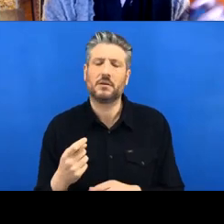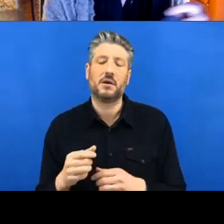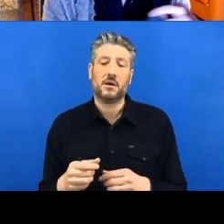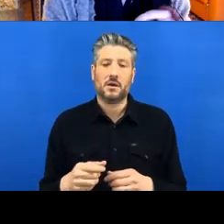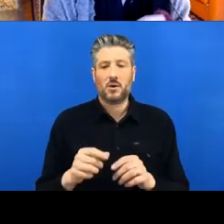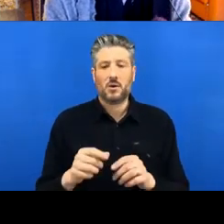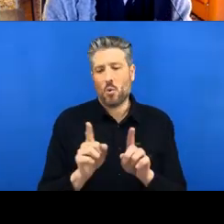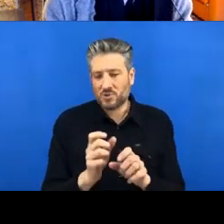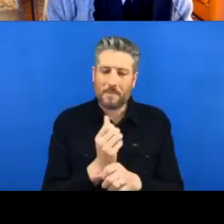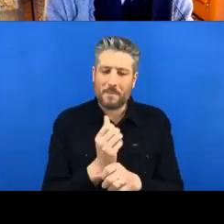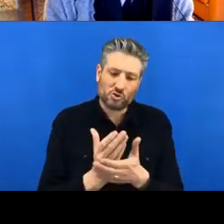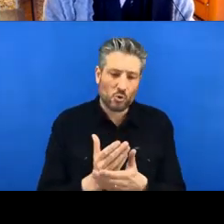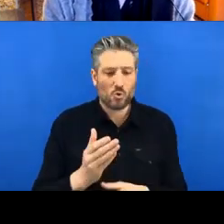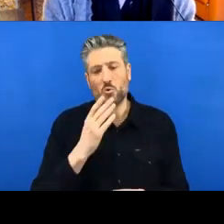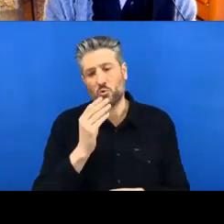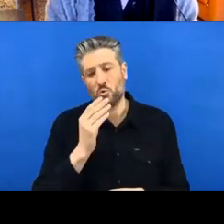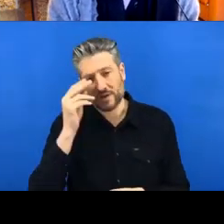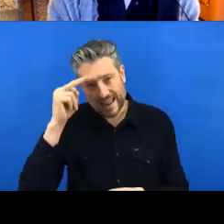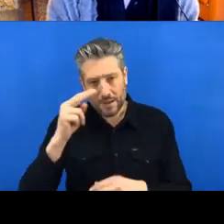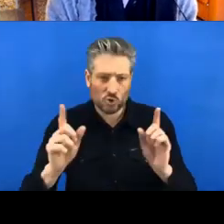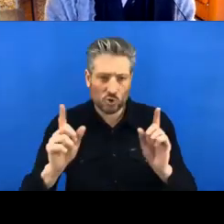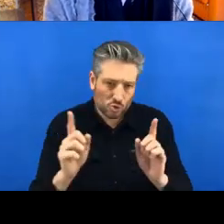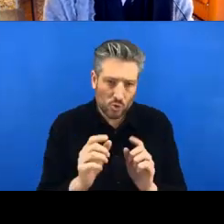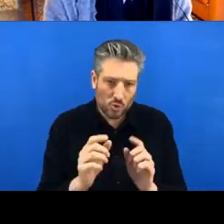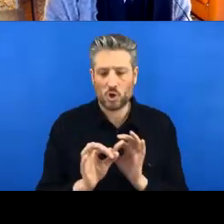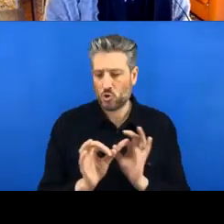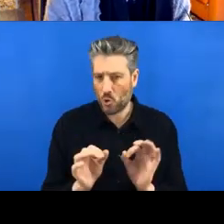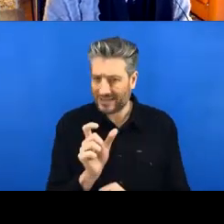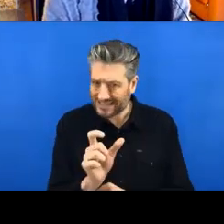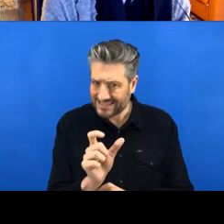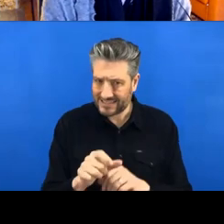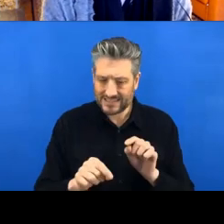avoid spaces and special characters etc, and it's usually related to your real name.